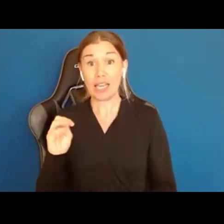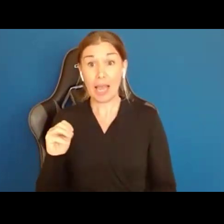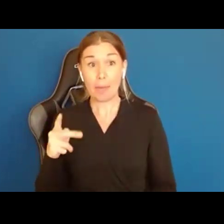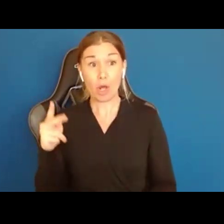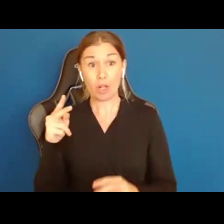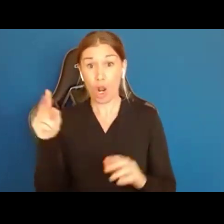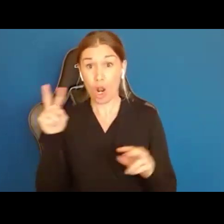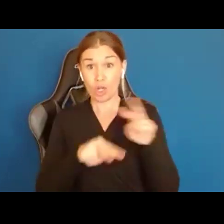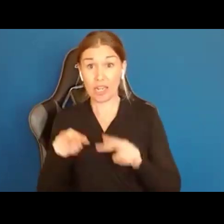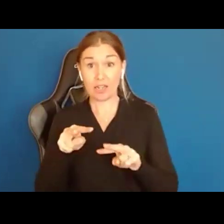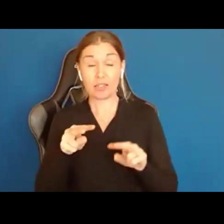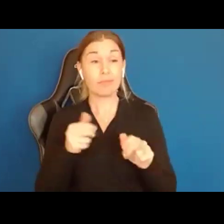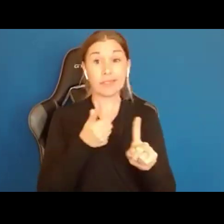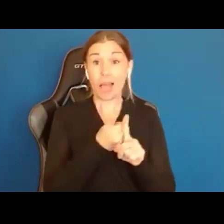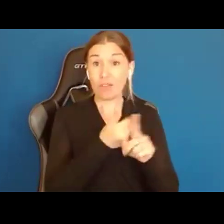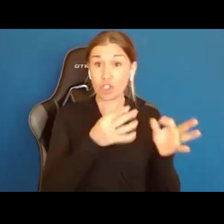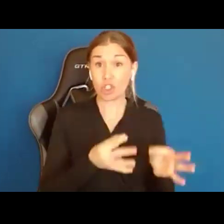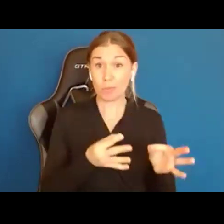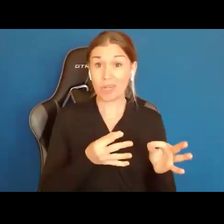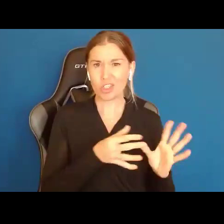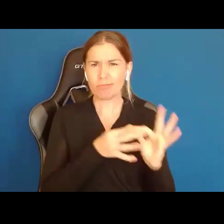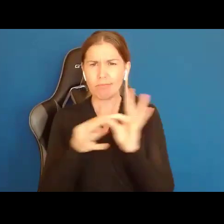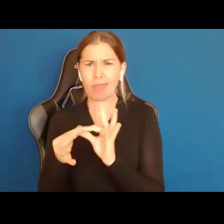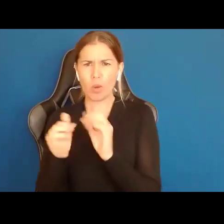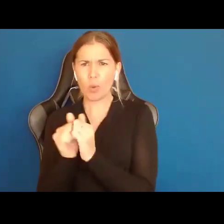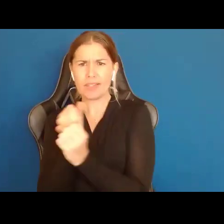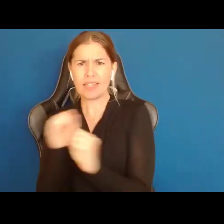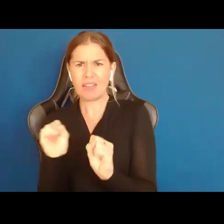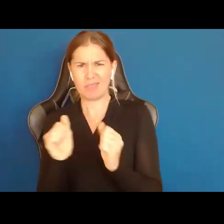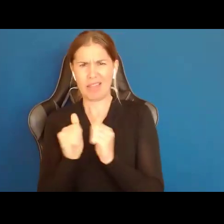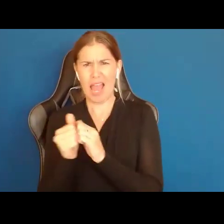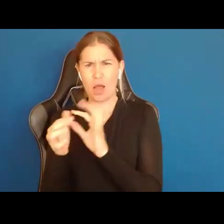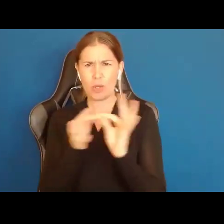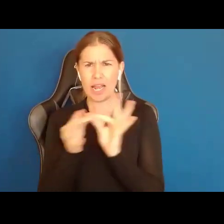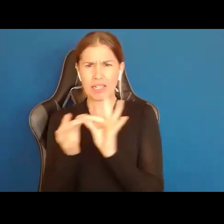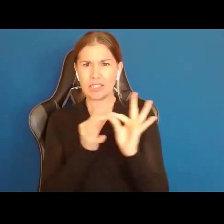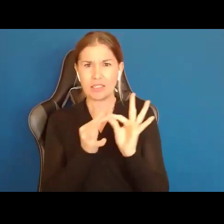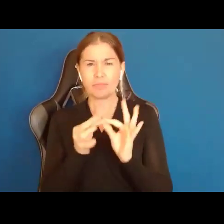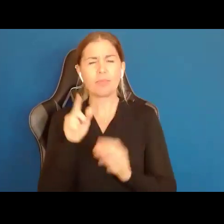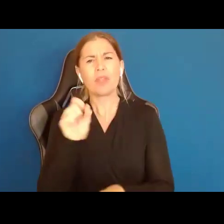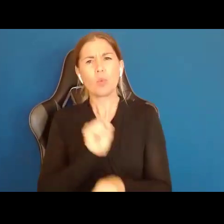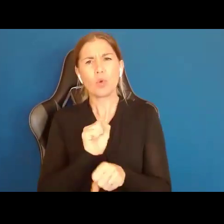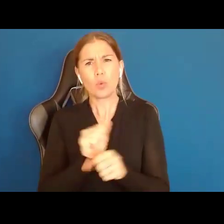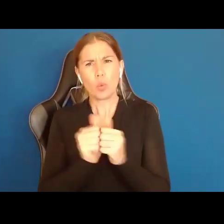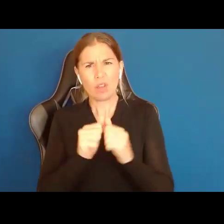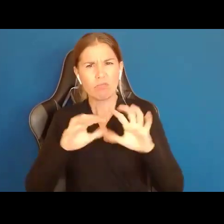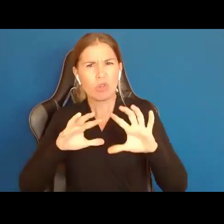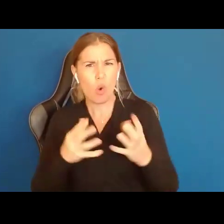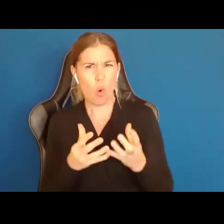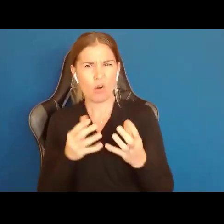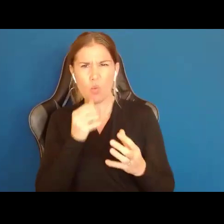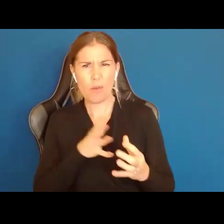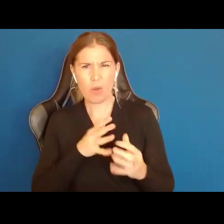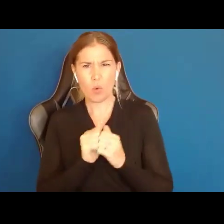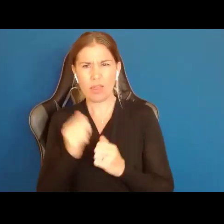self determination and safety. And what she did was she worked with a cohort of women with intellectual disabilities. If you dont know this you should.